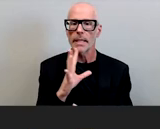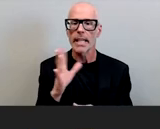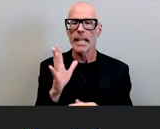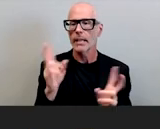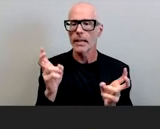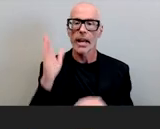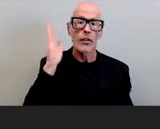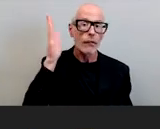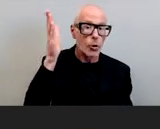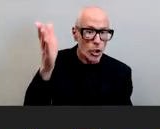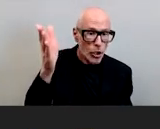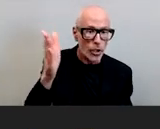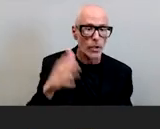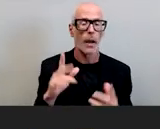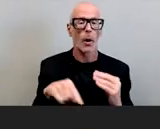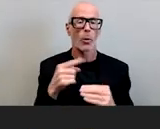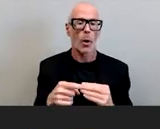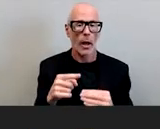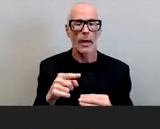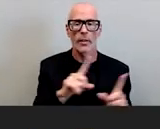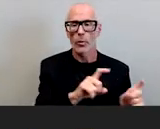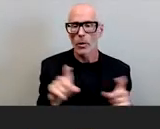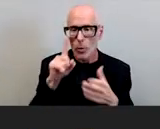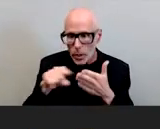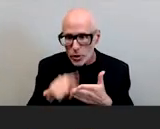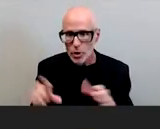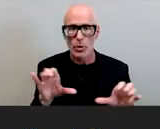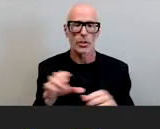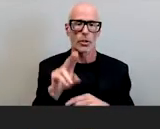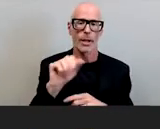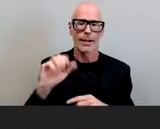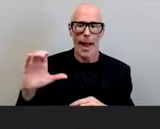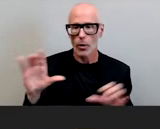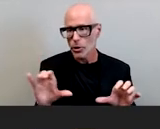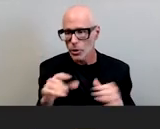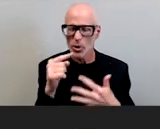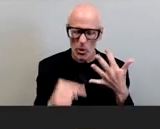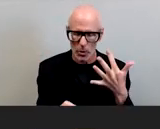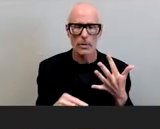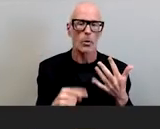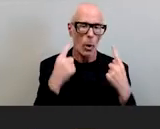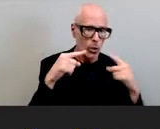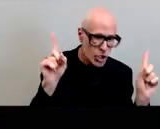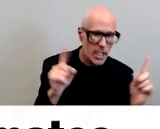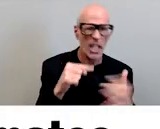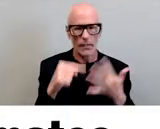what the NACC will do um what it will achieve so on and so forth since that time we've actually